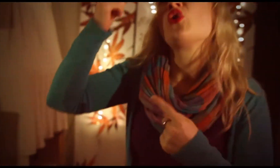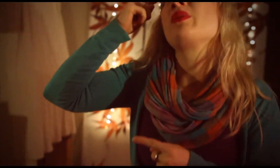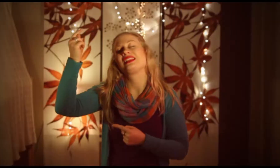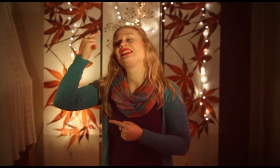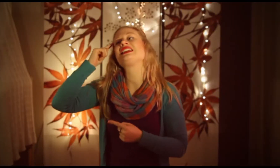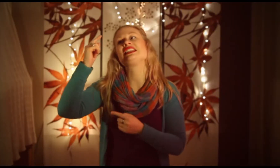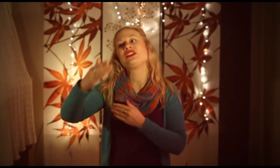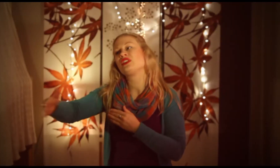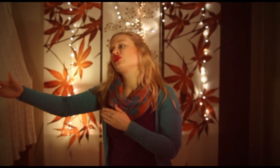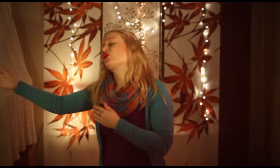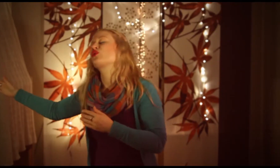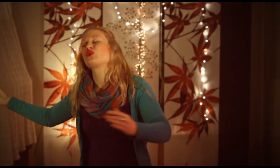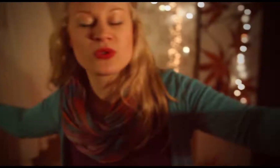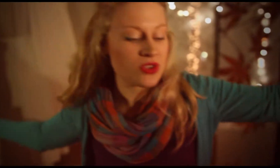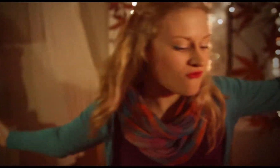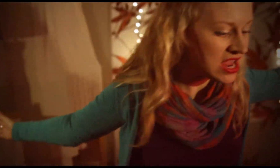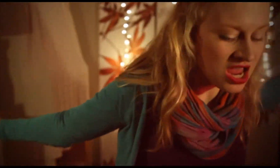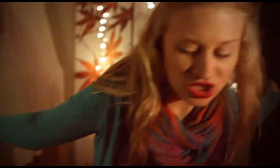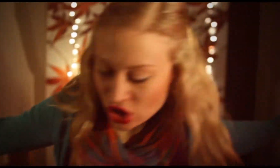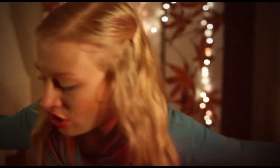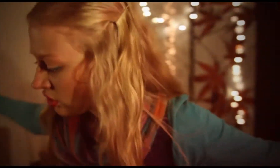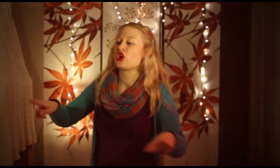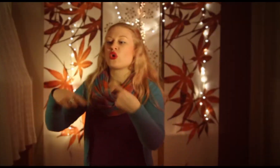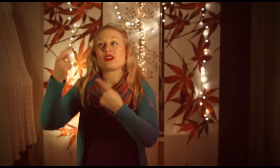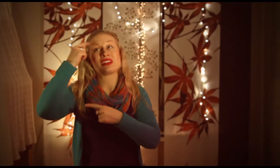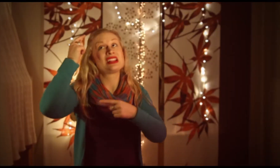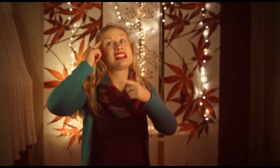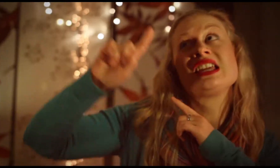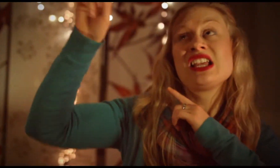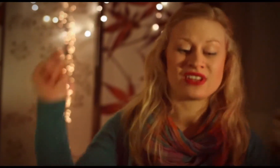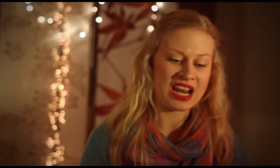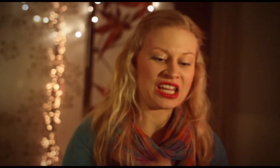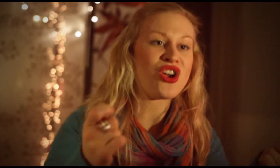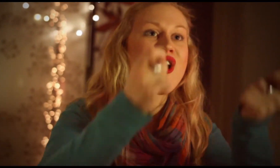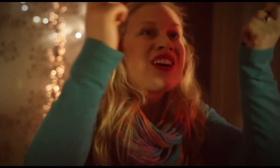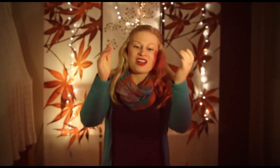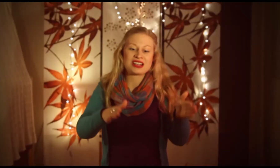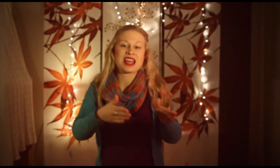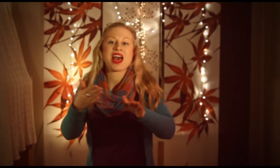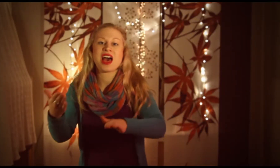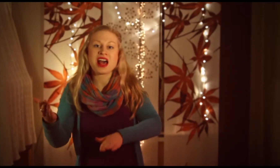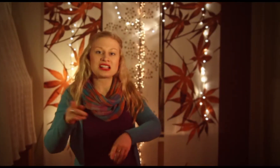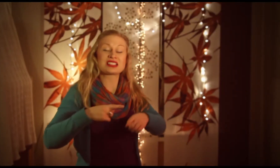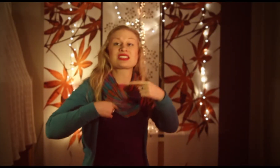We believe in the crucifixion, we believe that He conquered death,